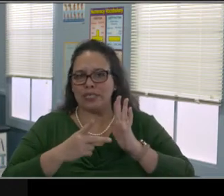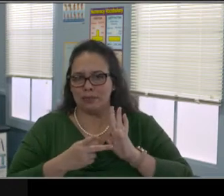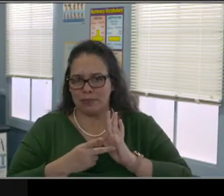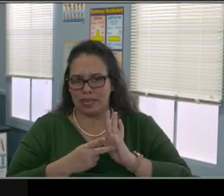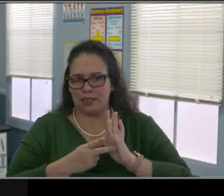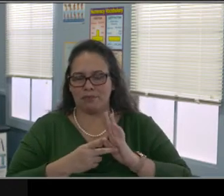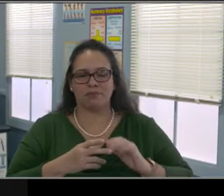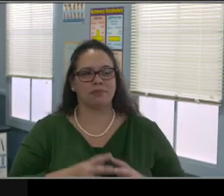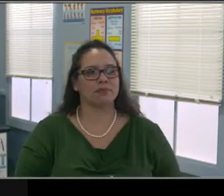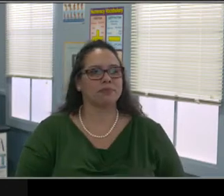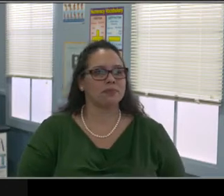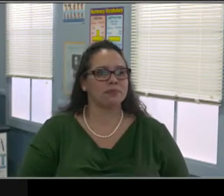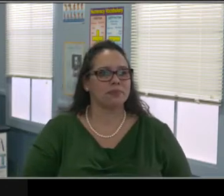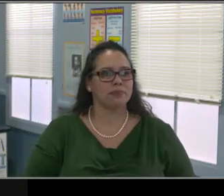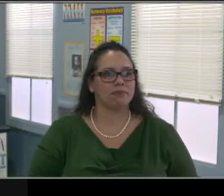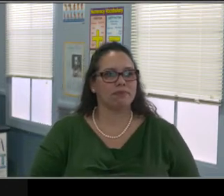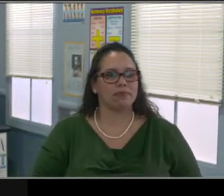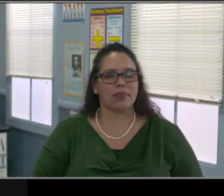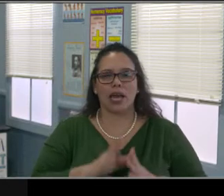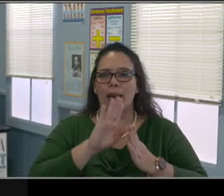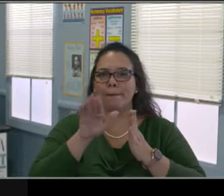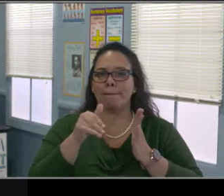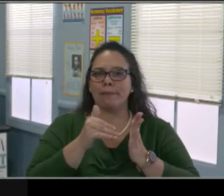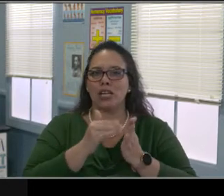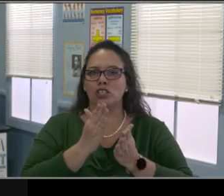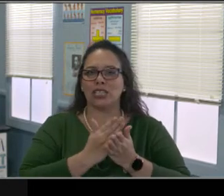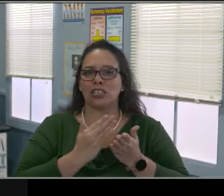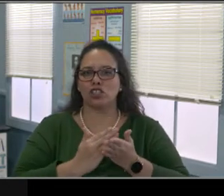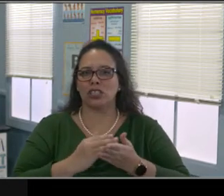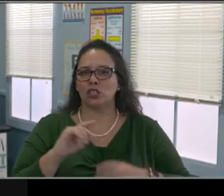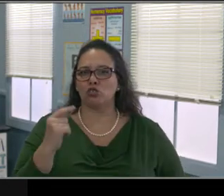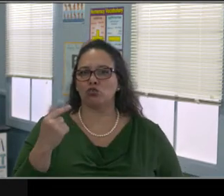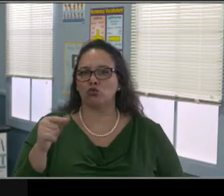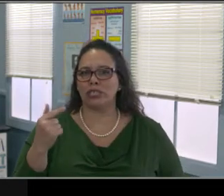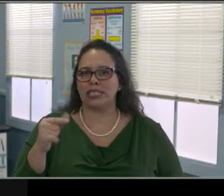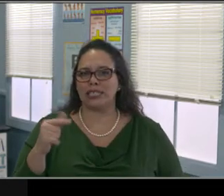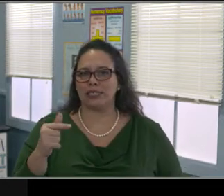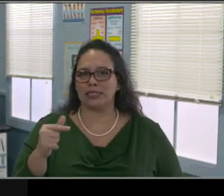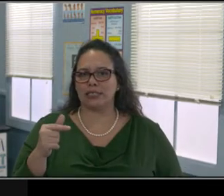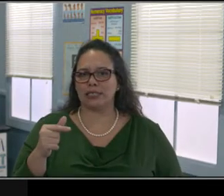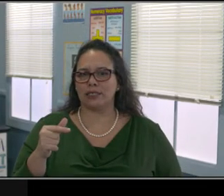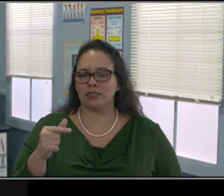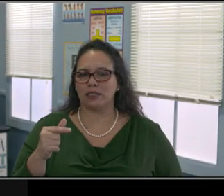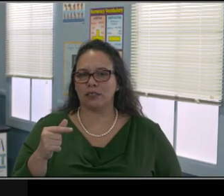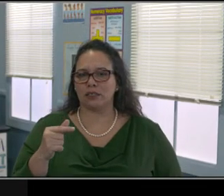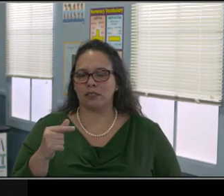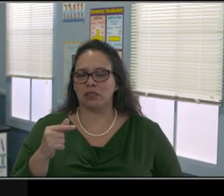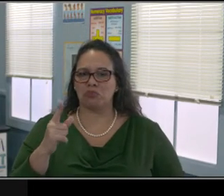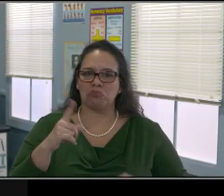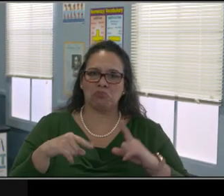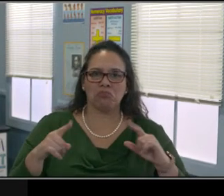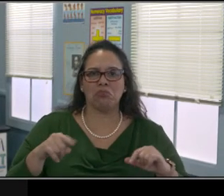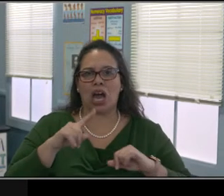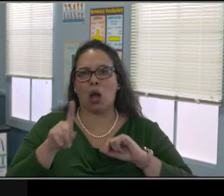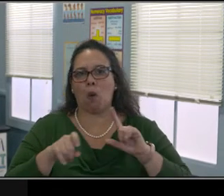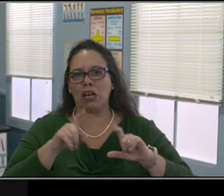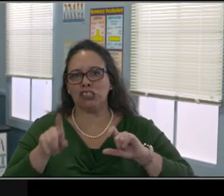what I like to do is I like to break things up to read it. And even by what we call them in the education field of chunking,